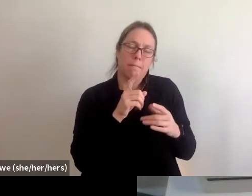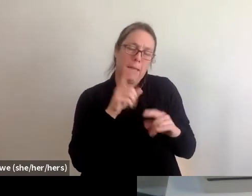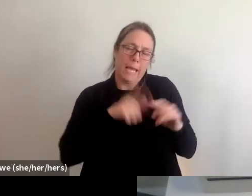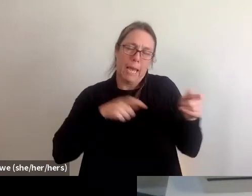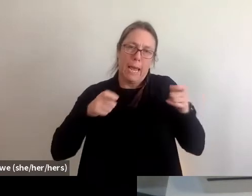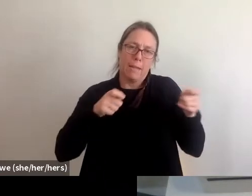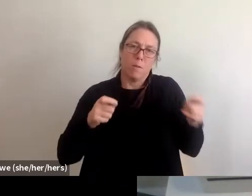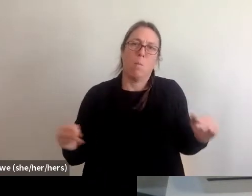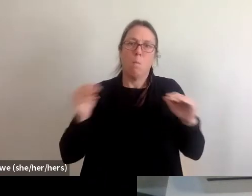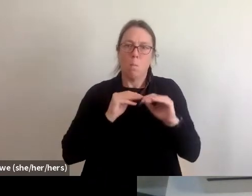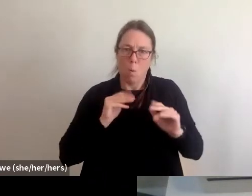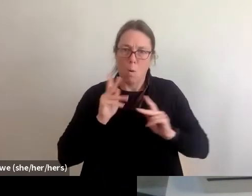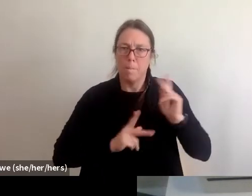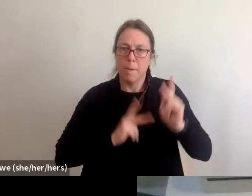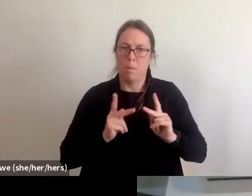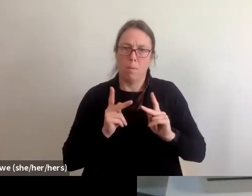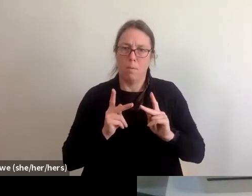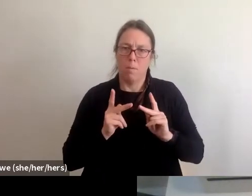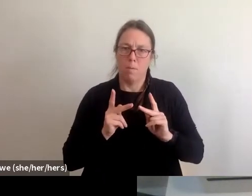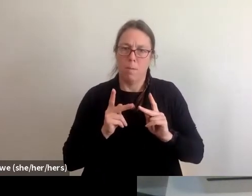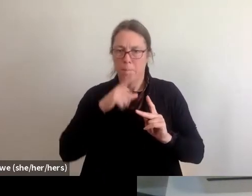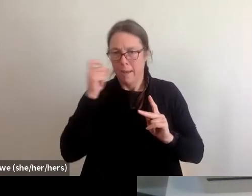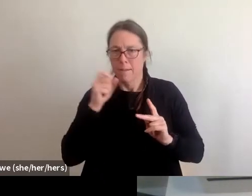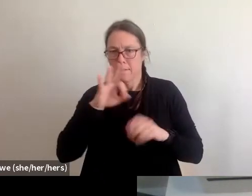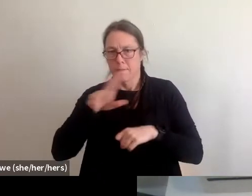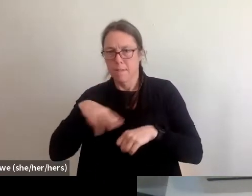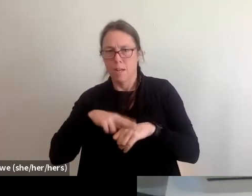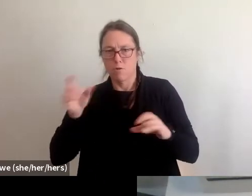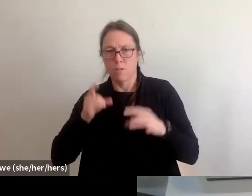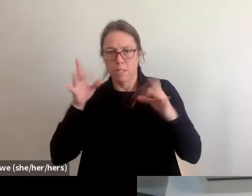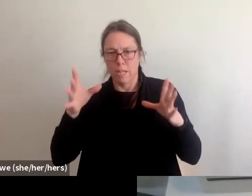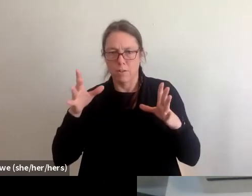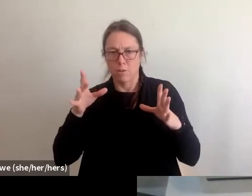that are now unhoused due to the disaster on top of the population